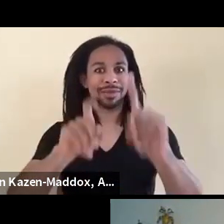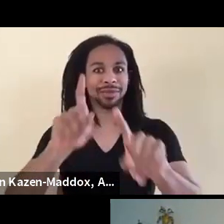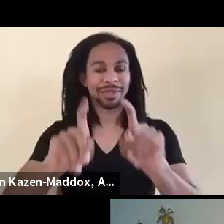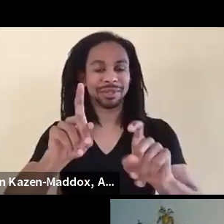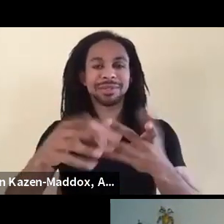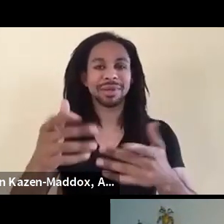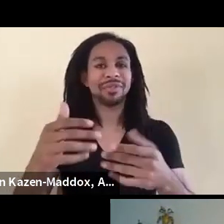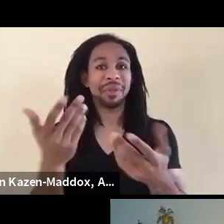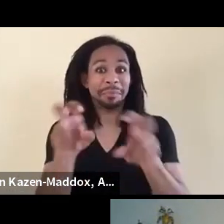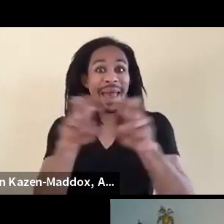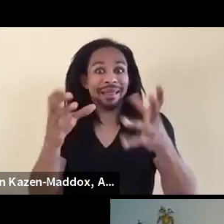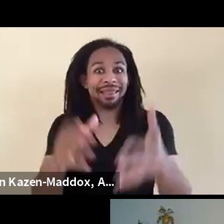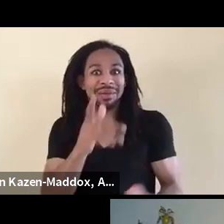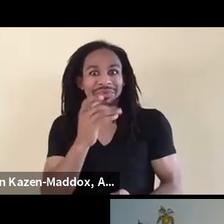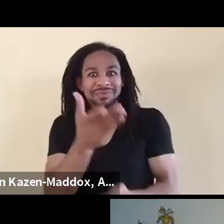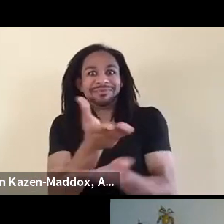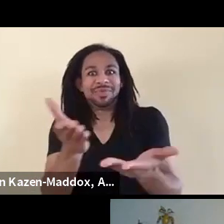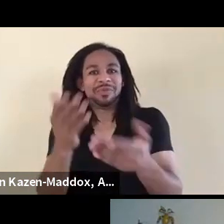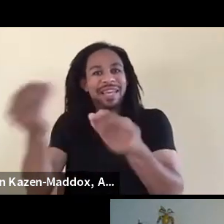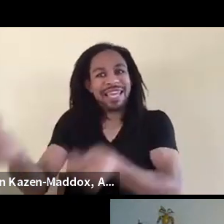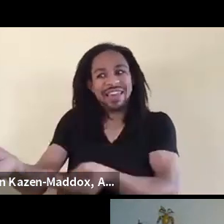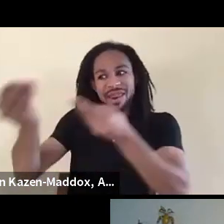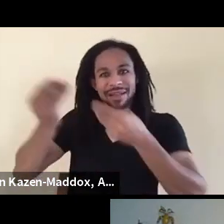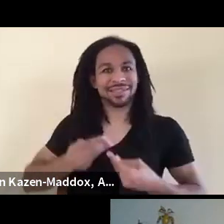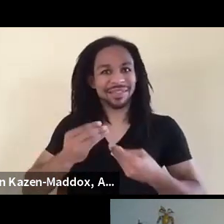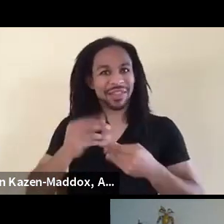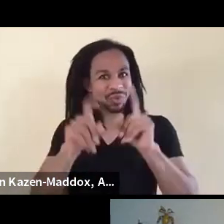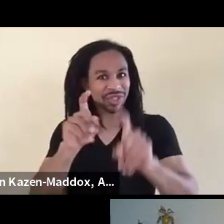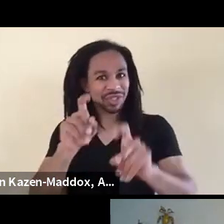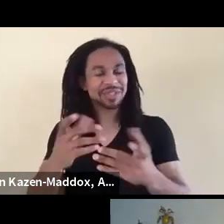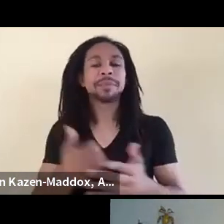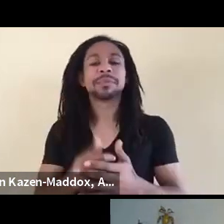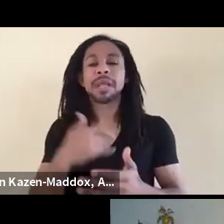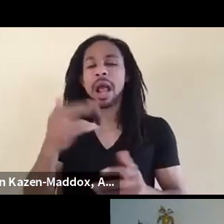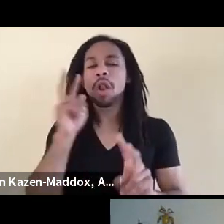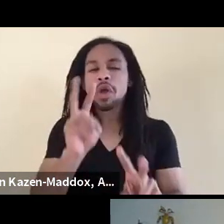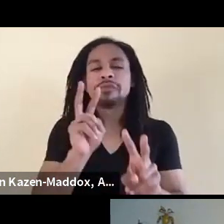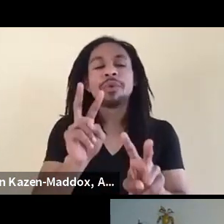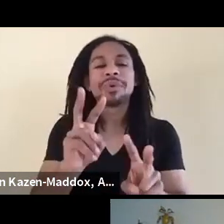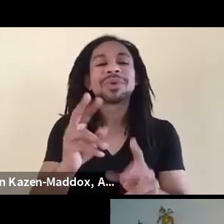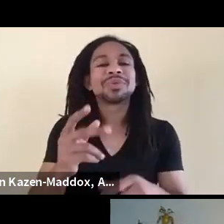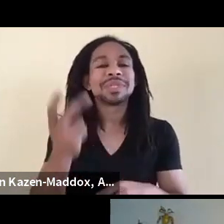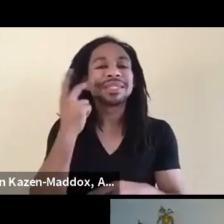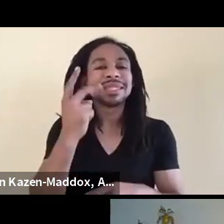have given you, and I look forward to seeing you all the rest of the convening this week.